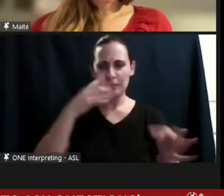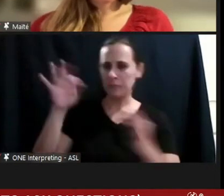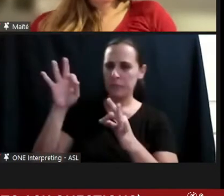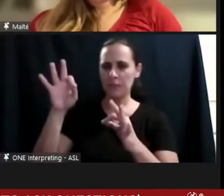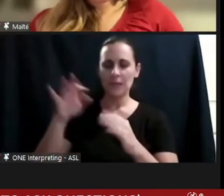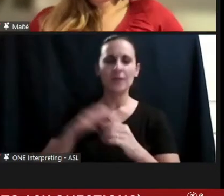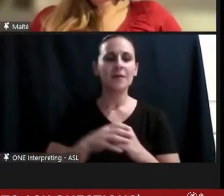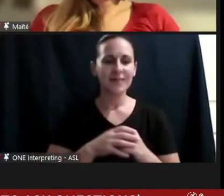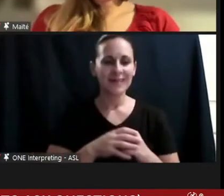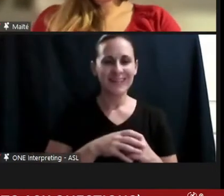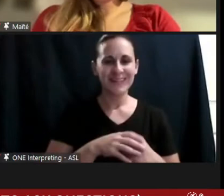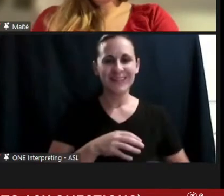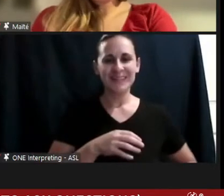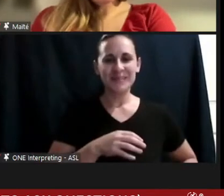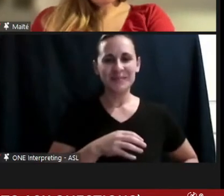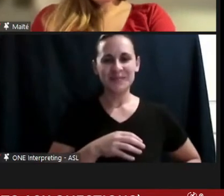so, -- >>DR. BLAUWET: